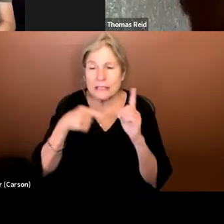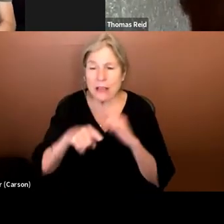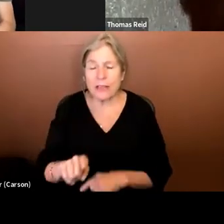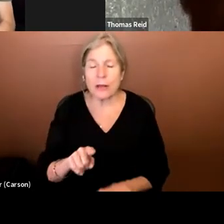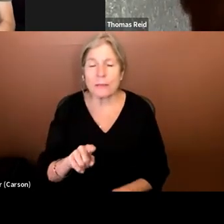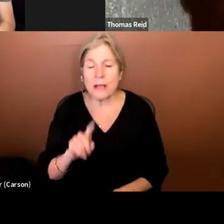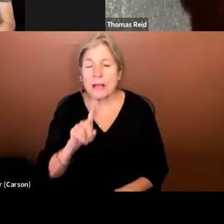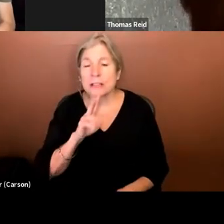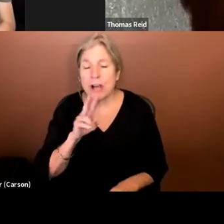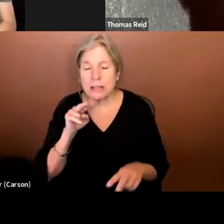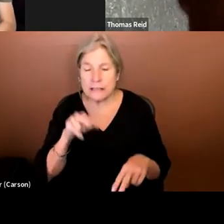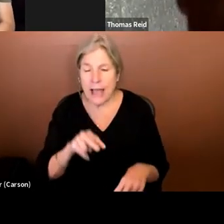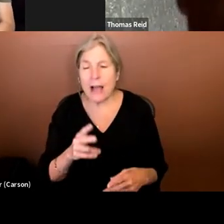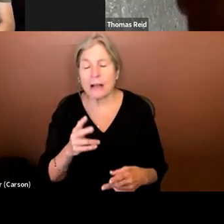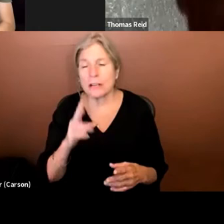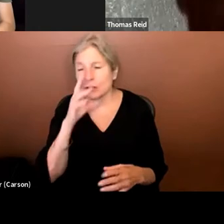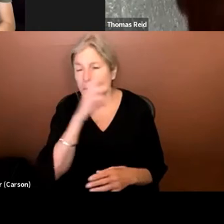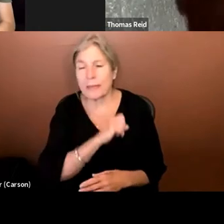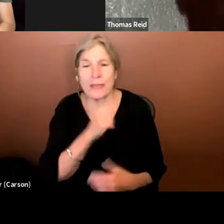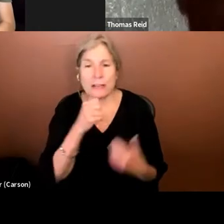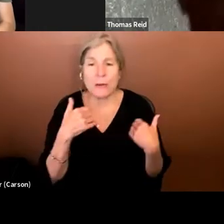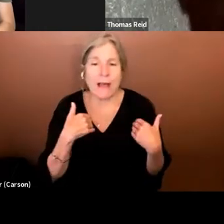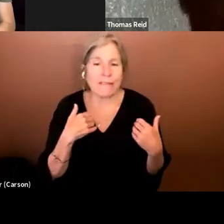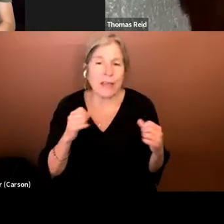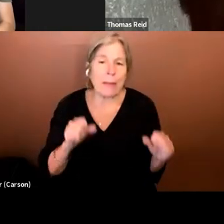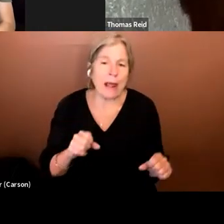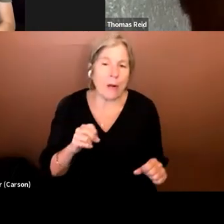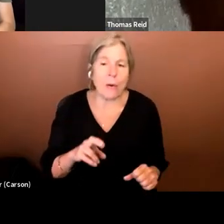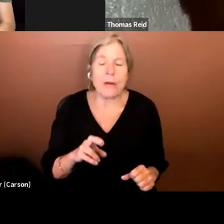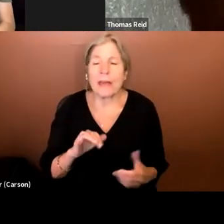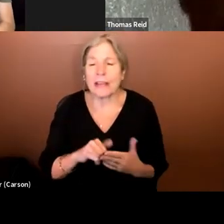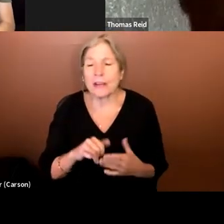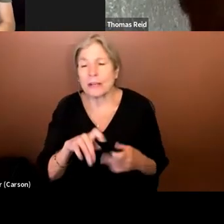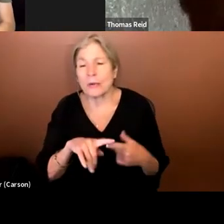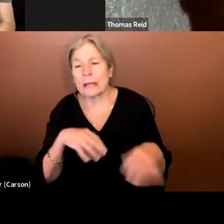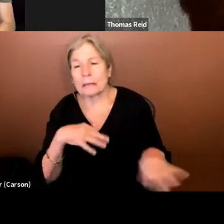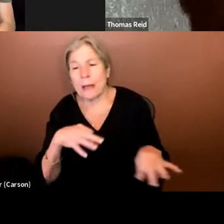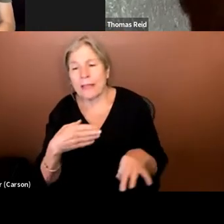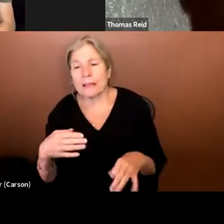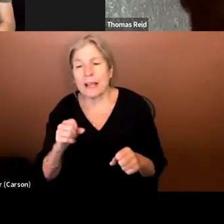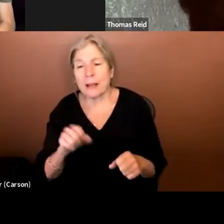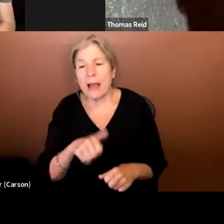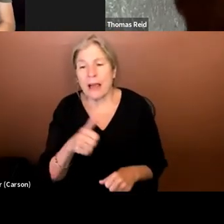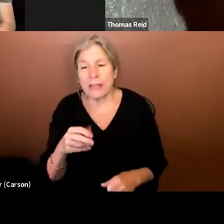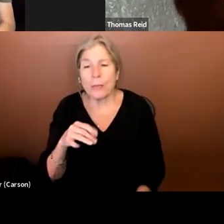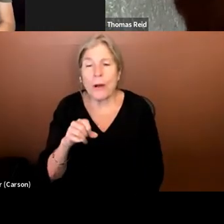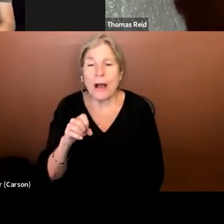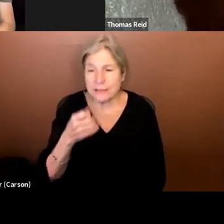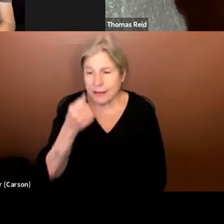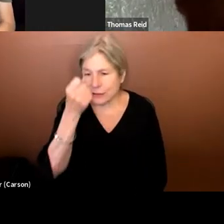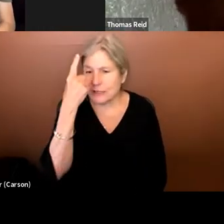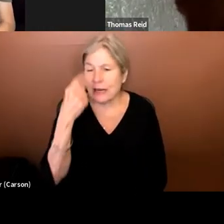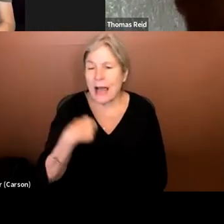assume they don't have the capacity or you need to explain things that could be otherwise understood. I think the